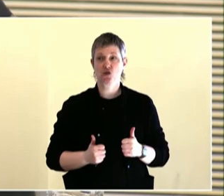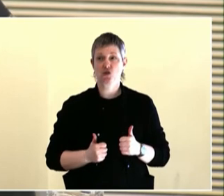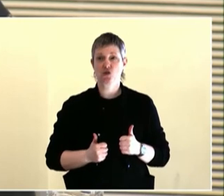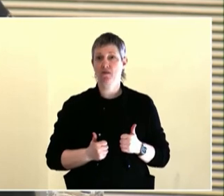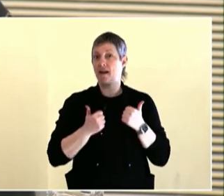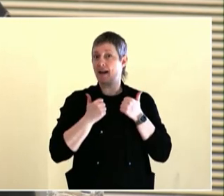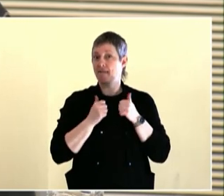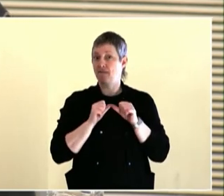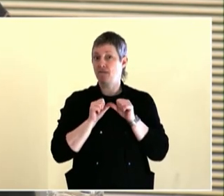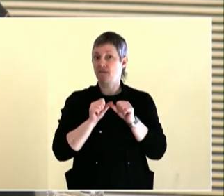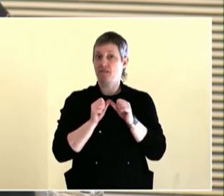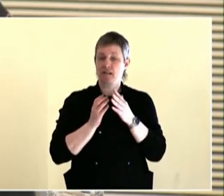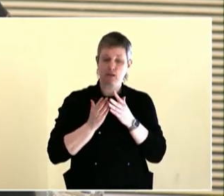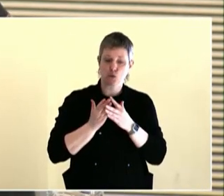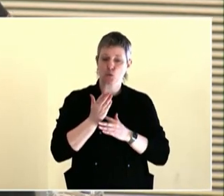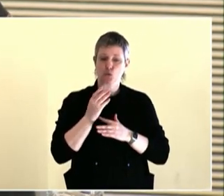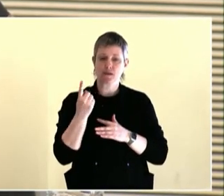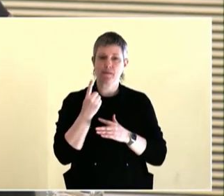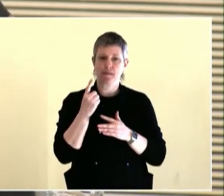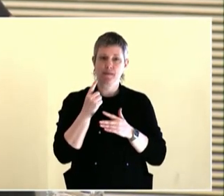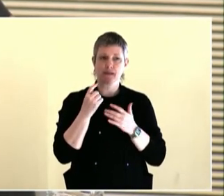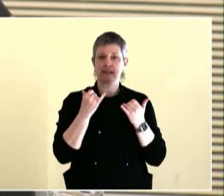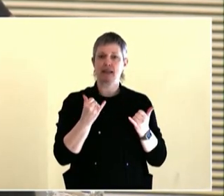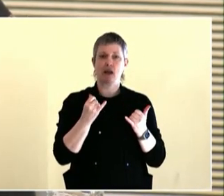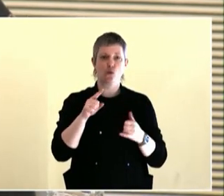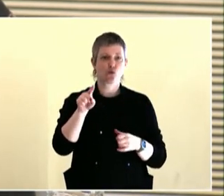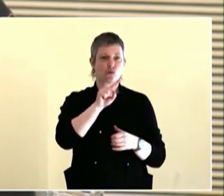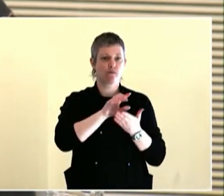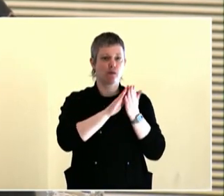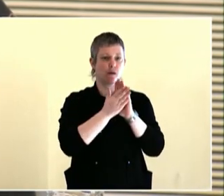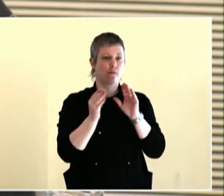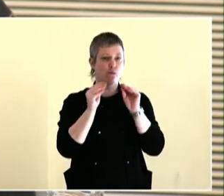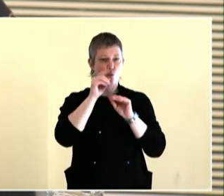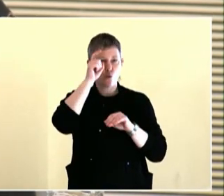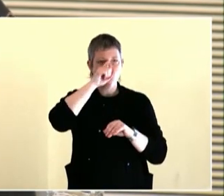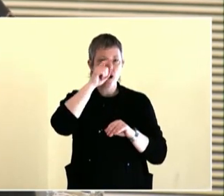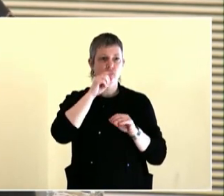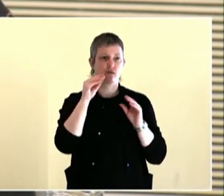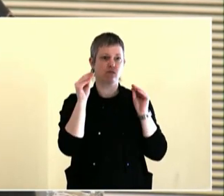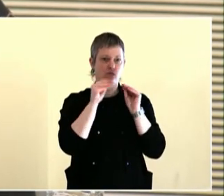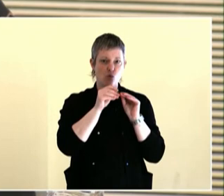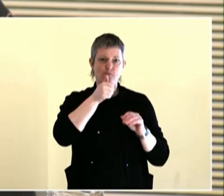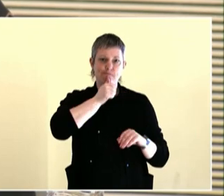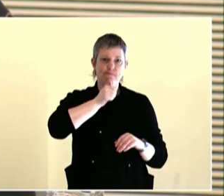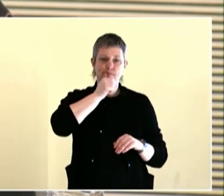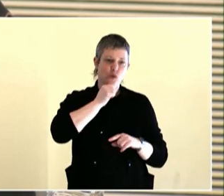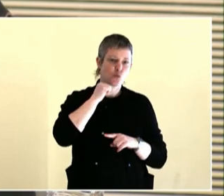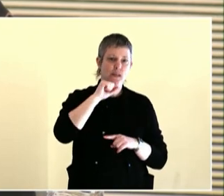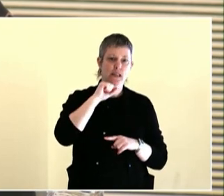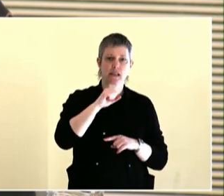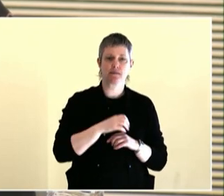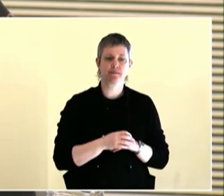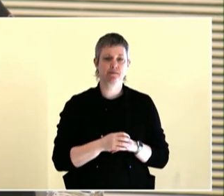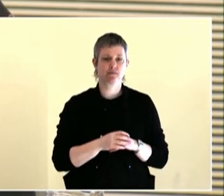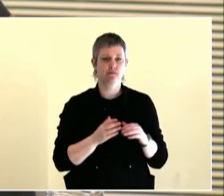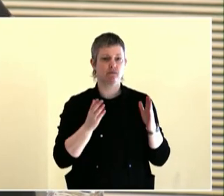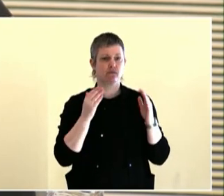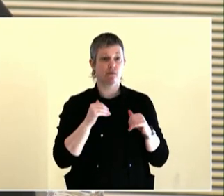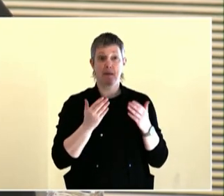bought into my backyard before they Wilt, right? And that's happened to me before.